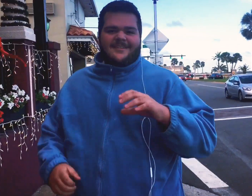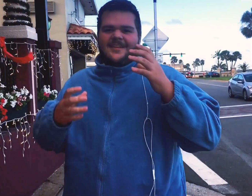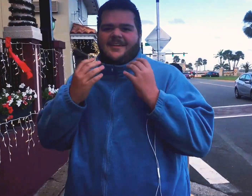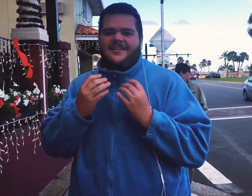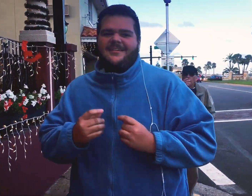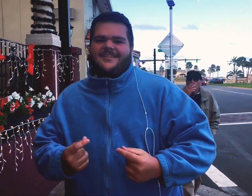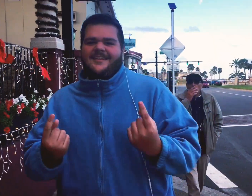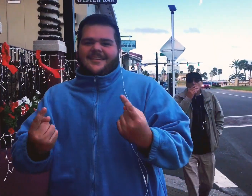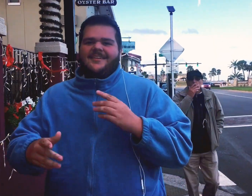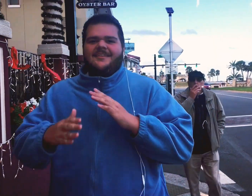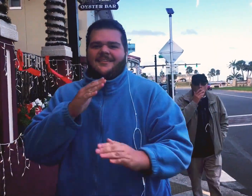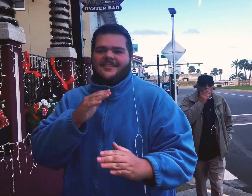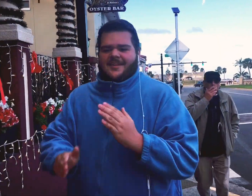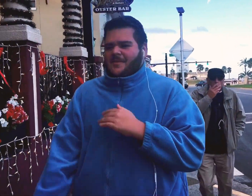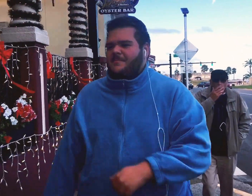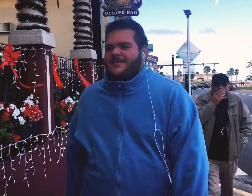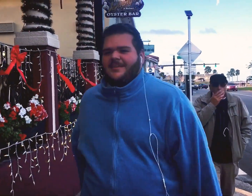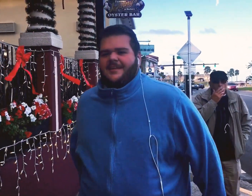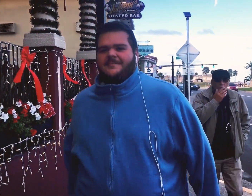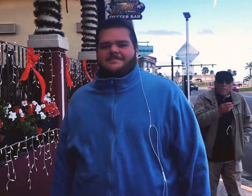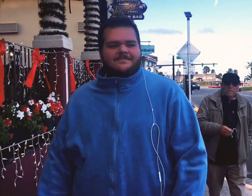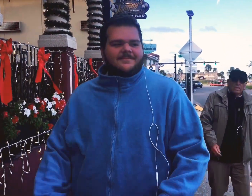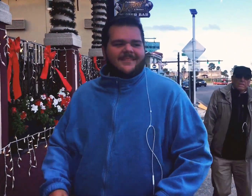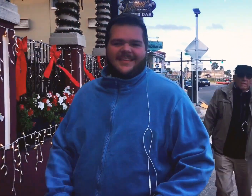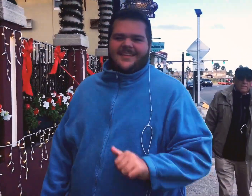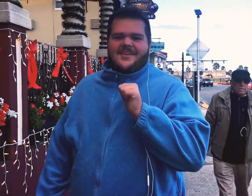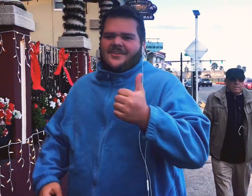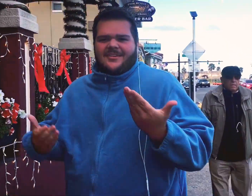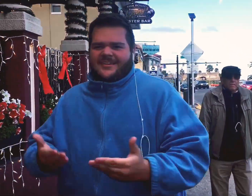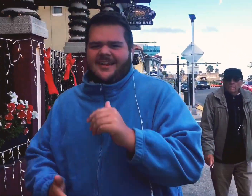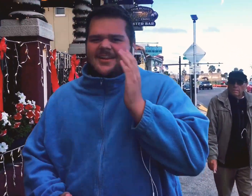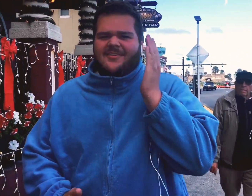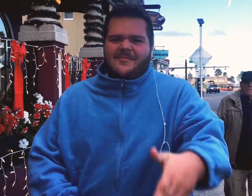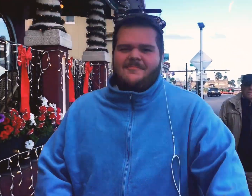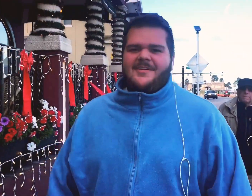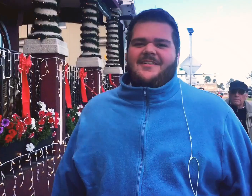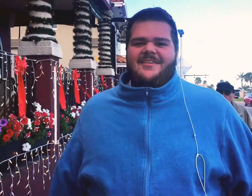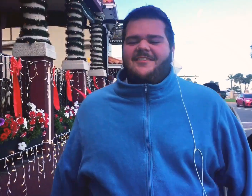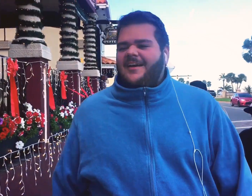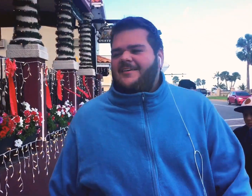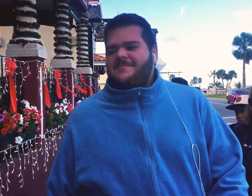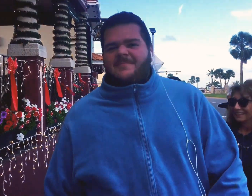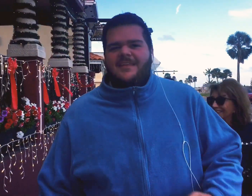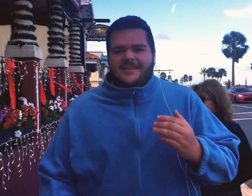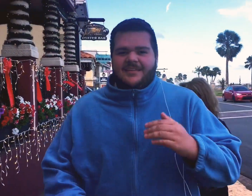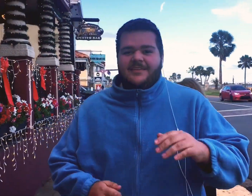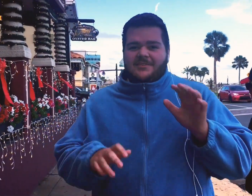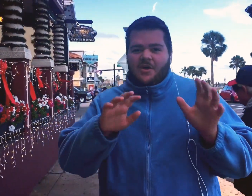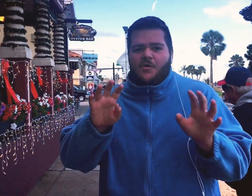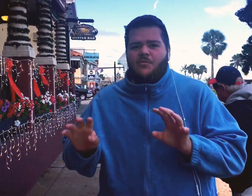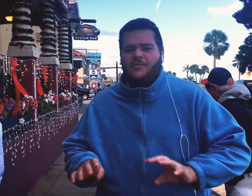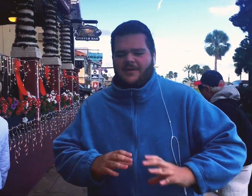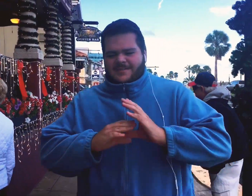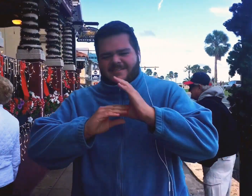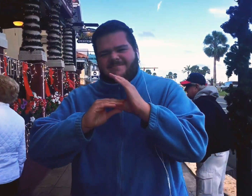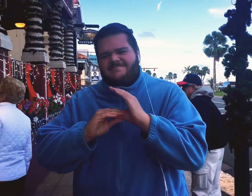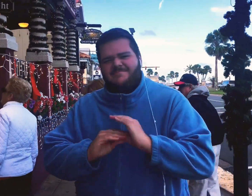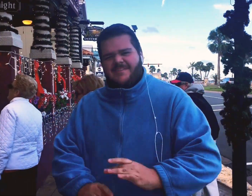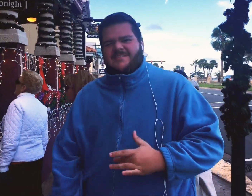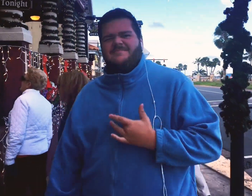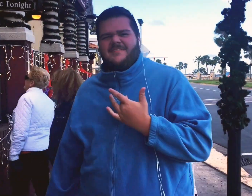santa is coming to town and you're not gonna be around this snow